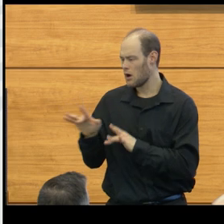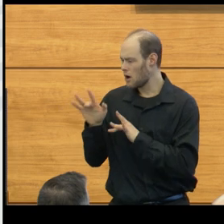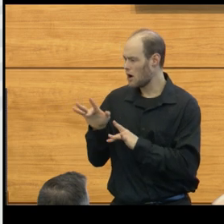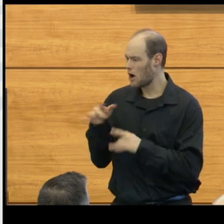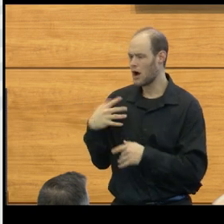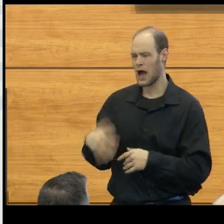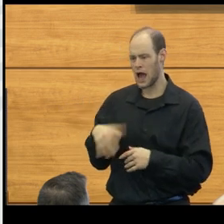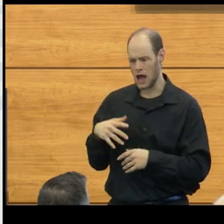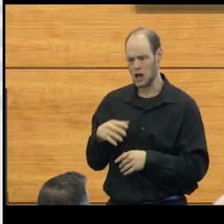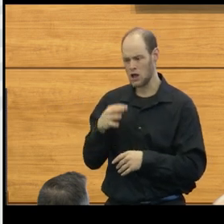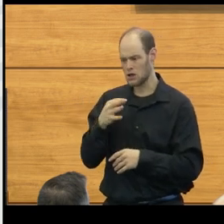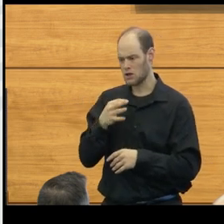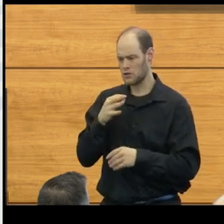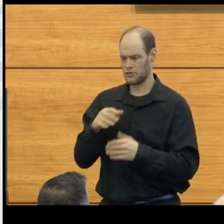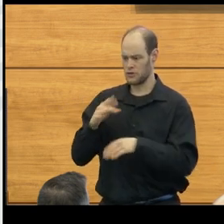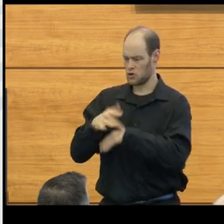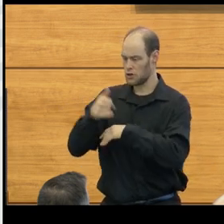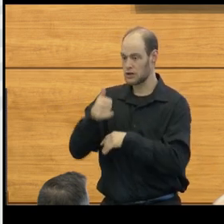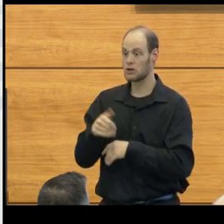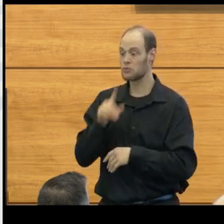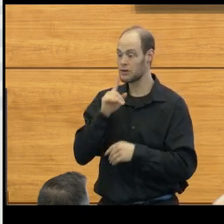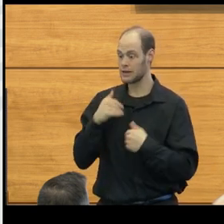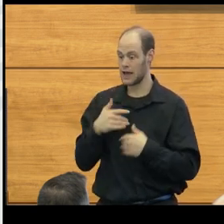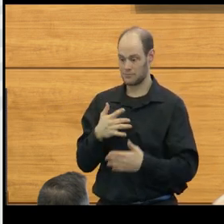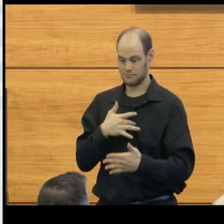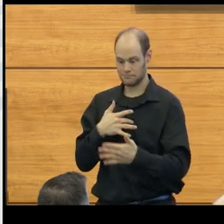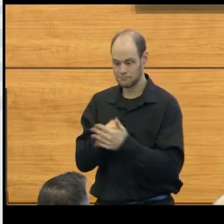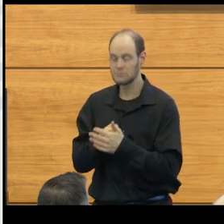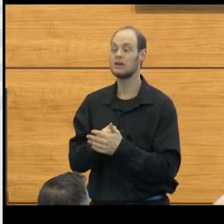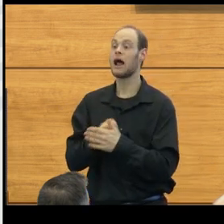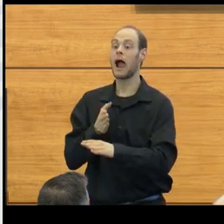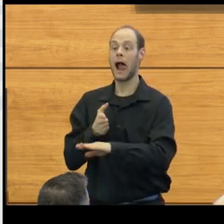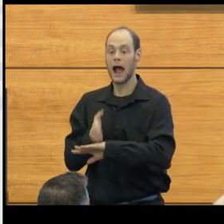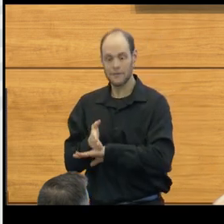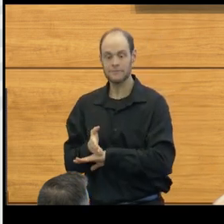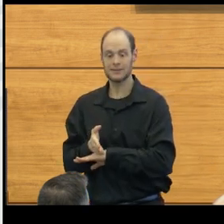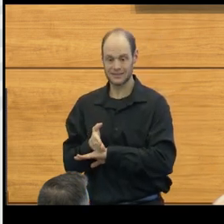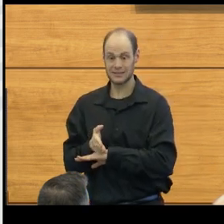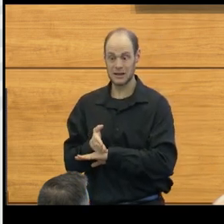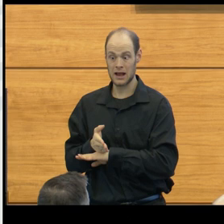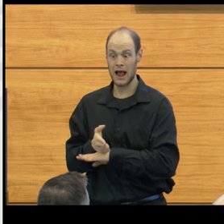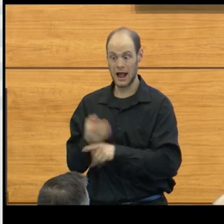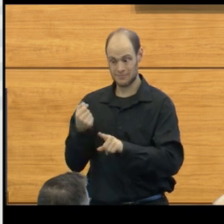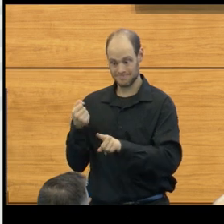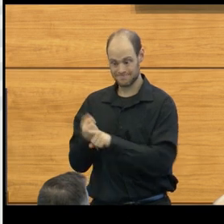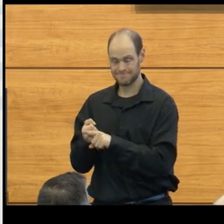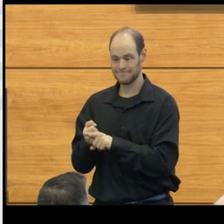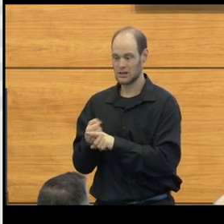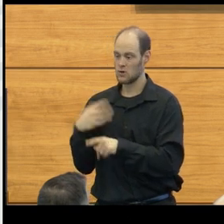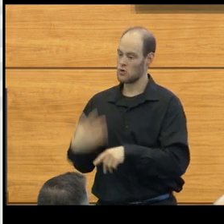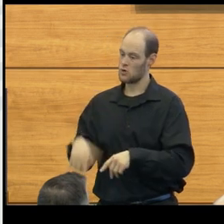one of the earlier shunts. He had had actually a cardiac arrest after that, and as a result had significant brain injury.